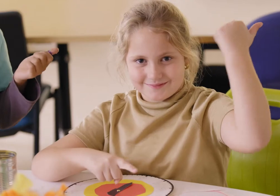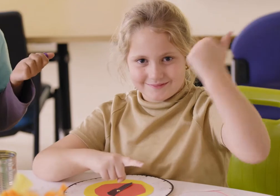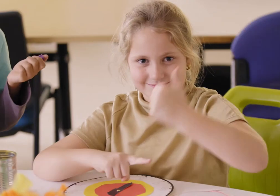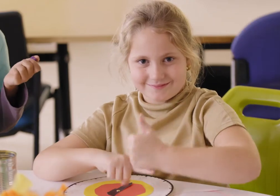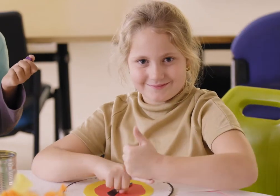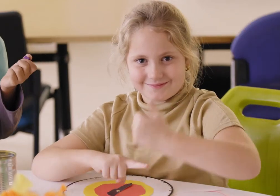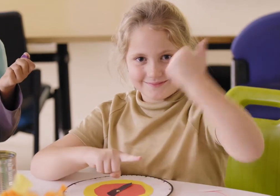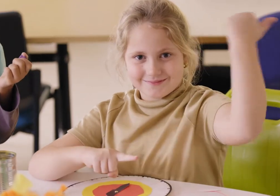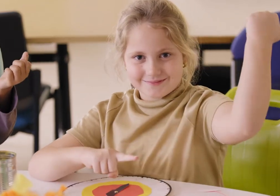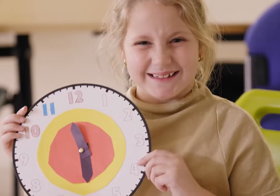6 o'clock.